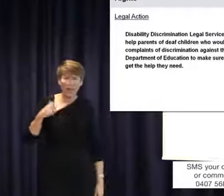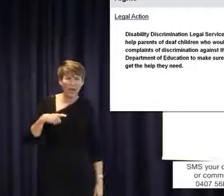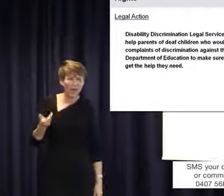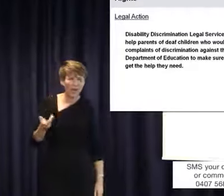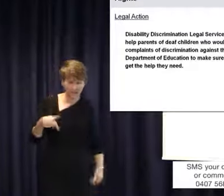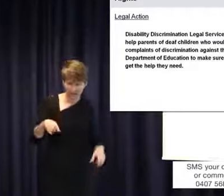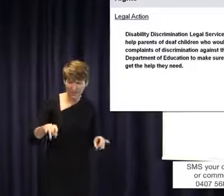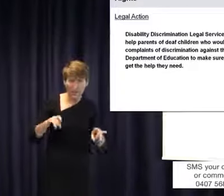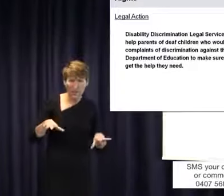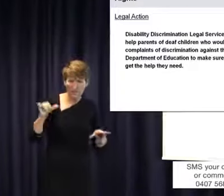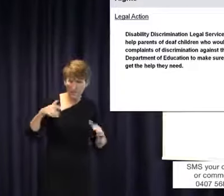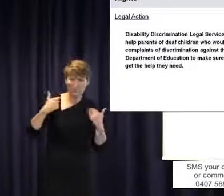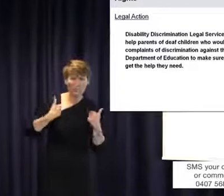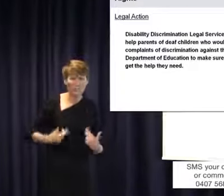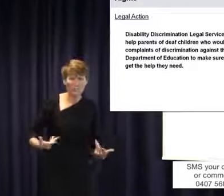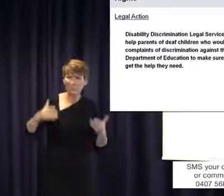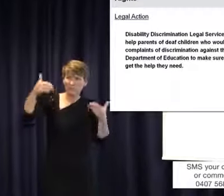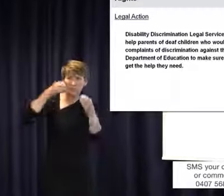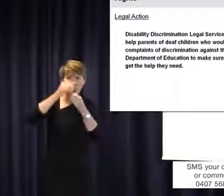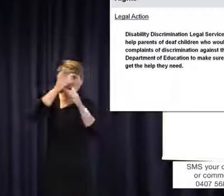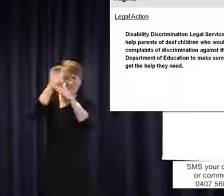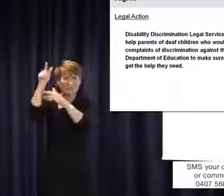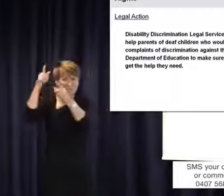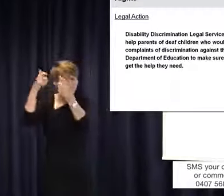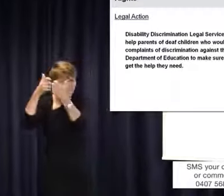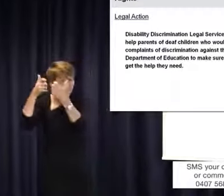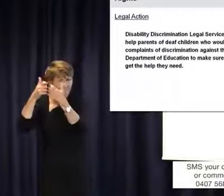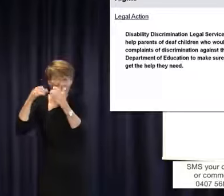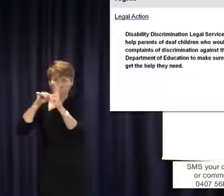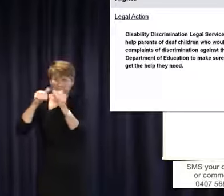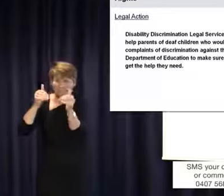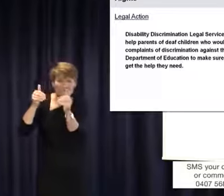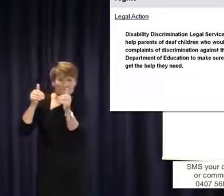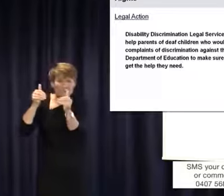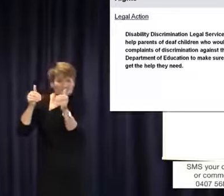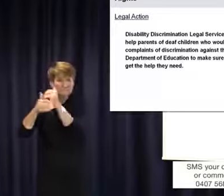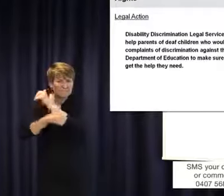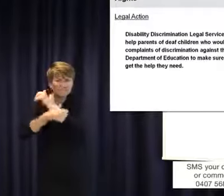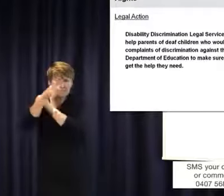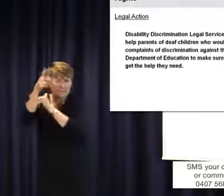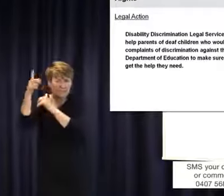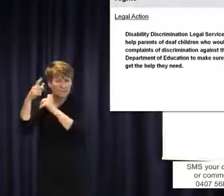This should not be the case in Australia. But Australia are really unfortunately in